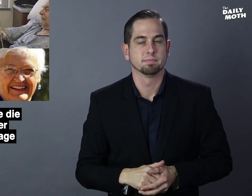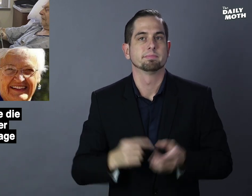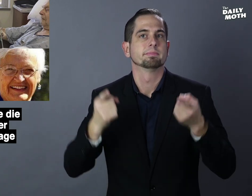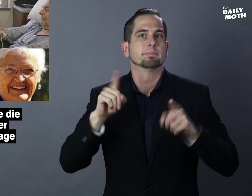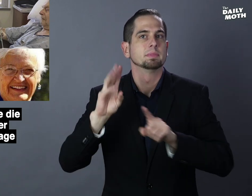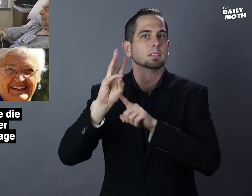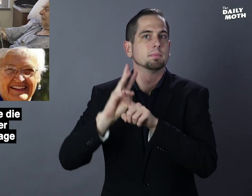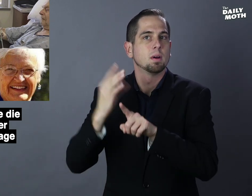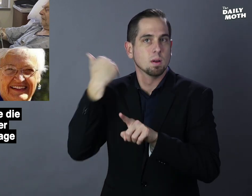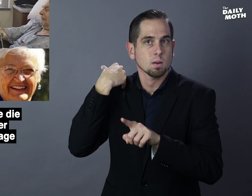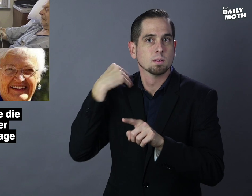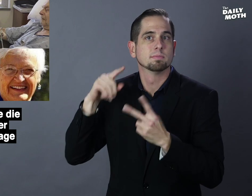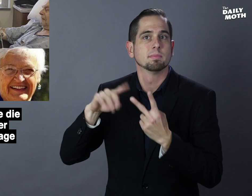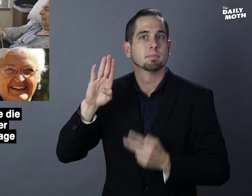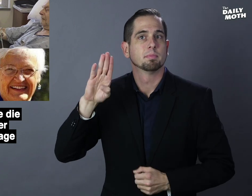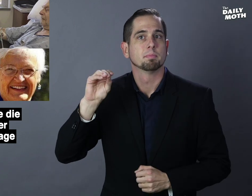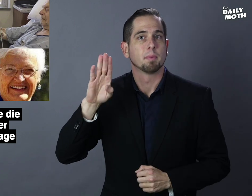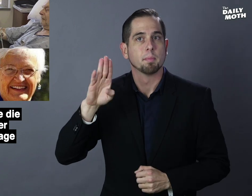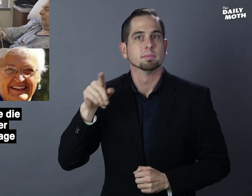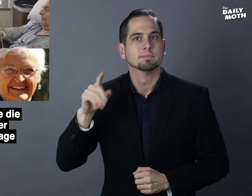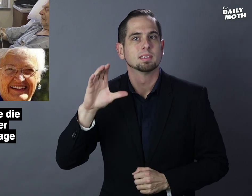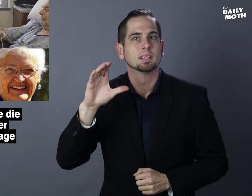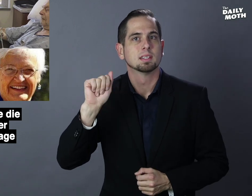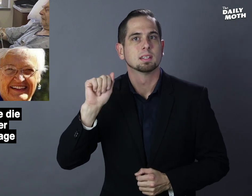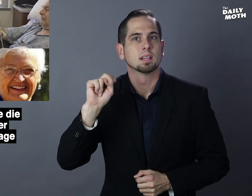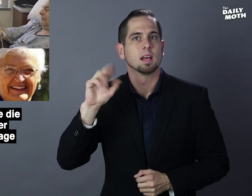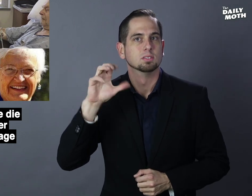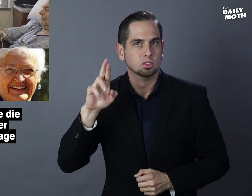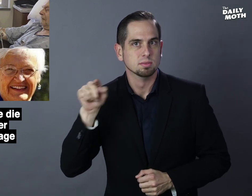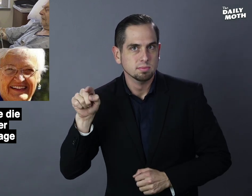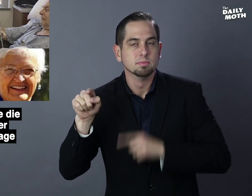Six months ago, Bob had cancer and